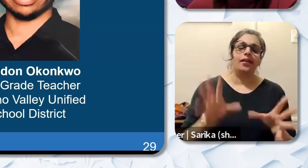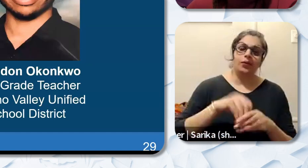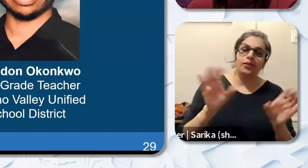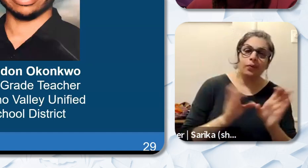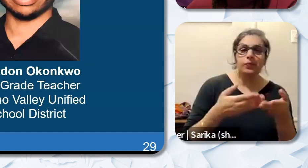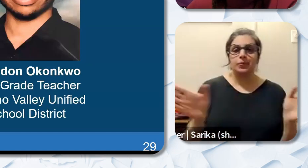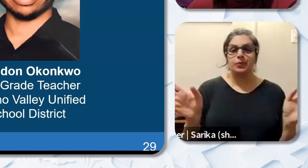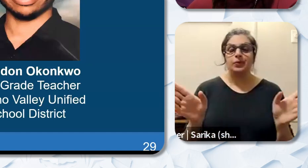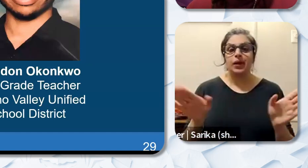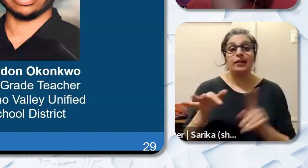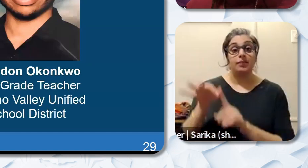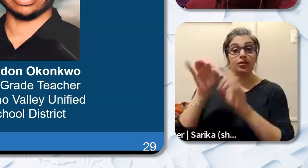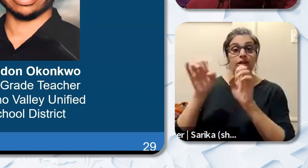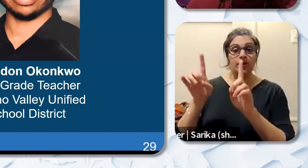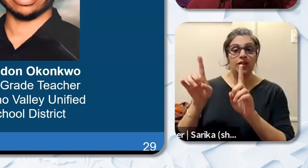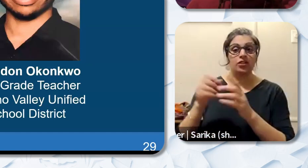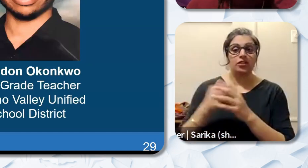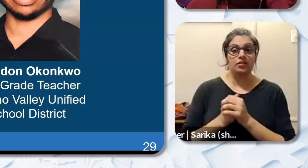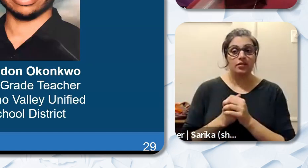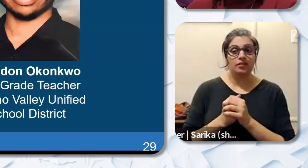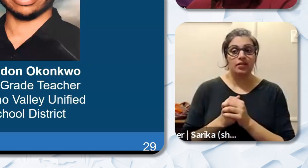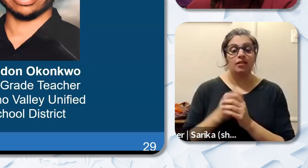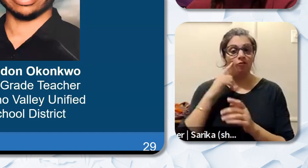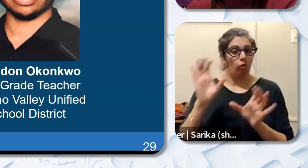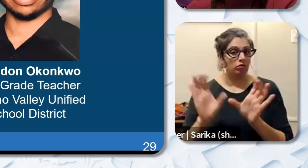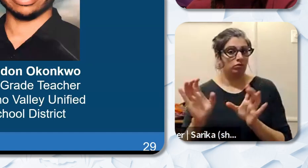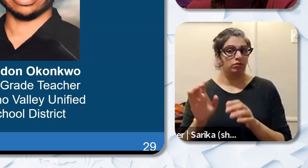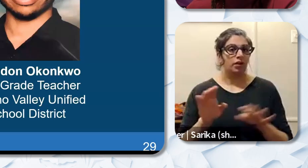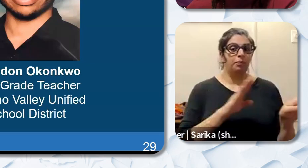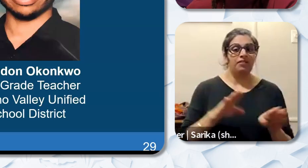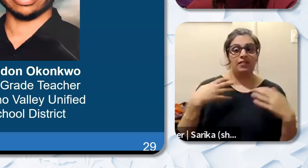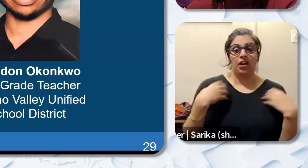and special education teacherly and credentialing and behavioral health professional credentialing